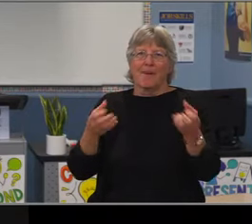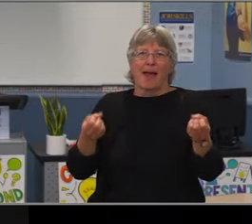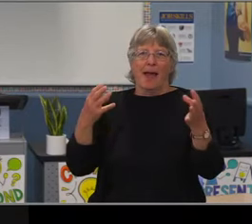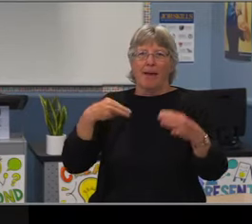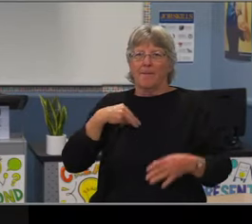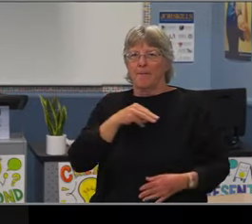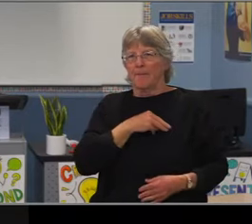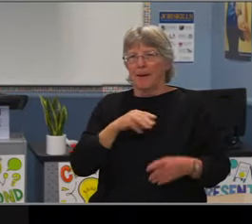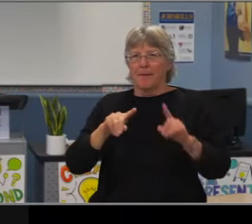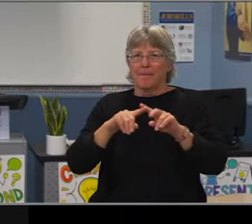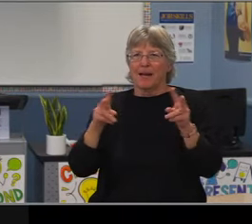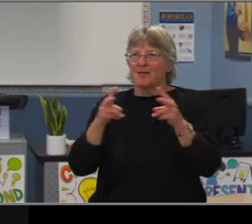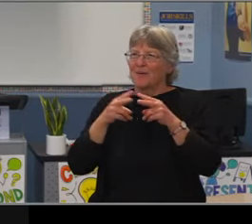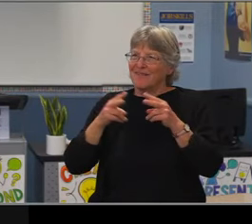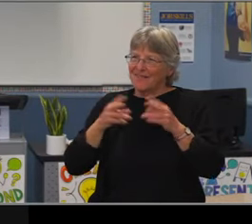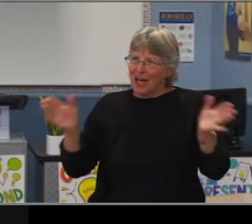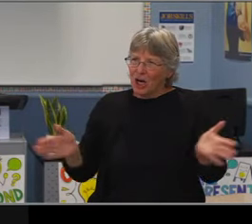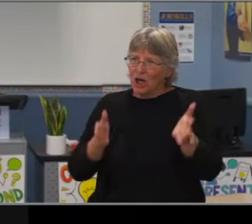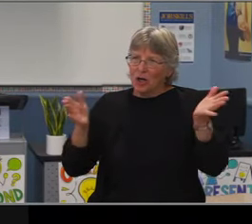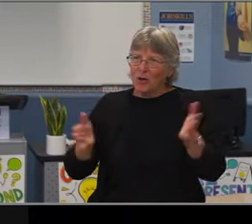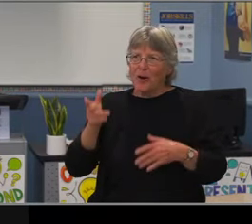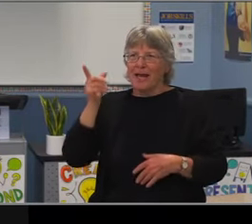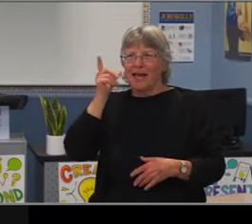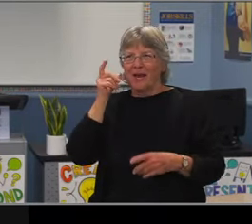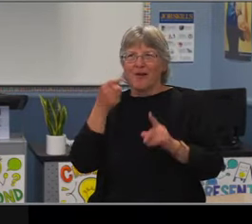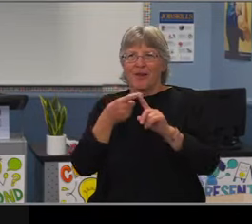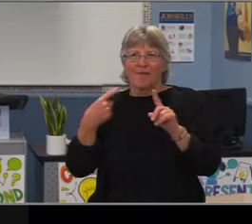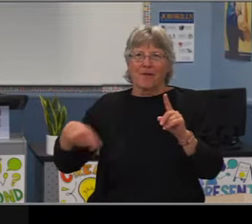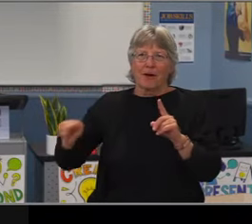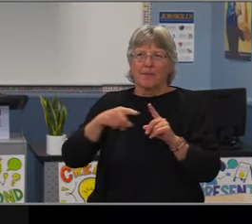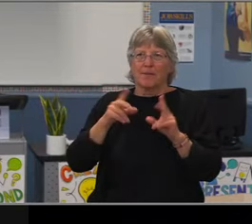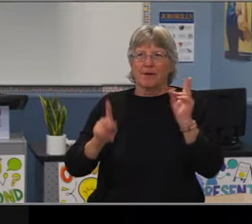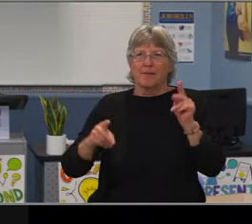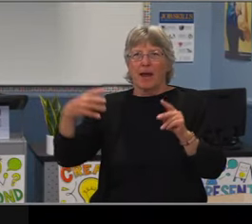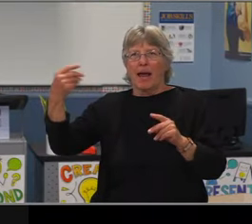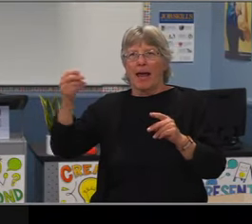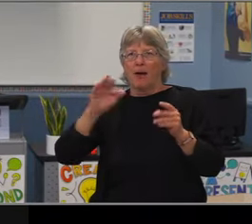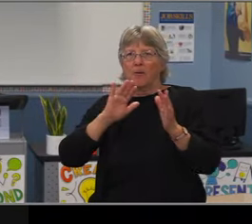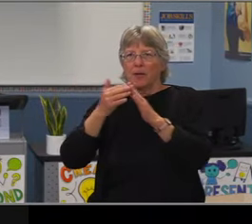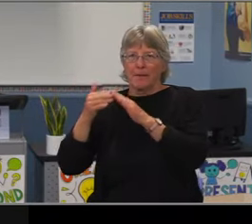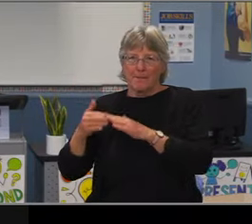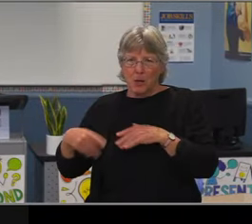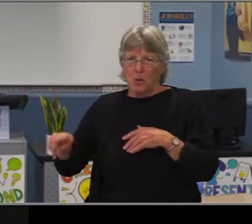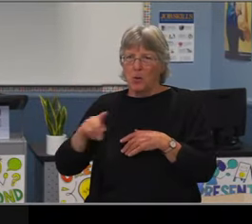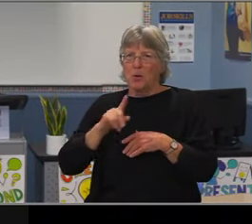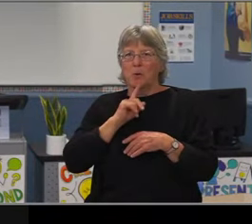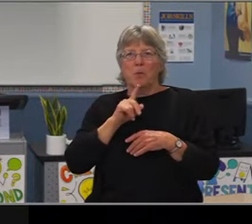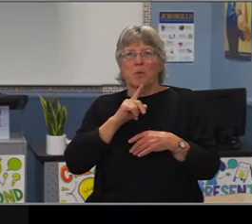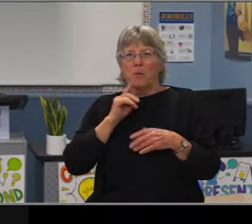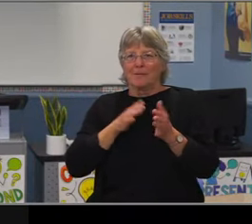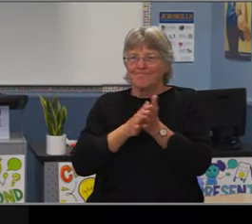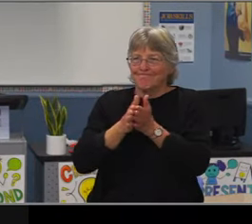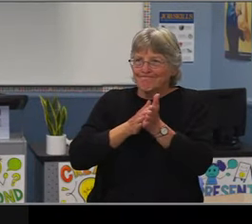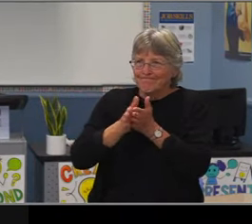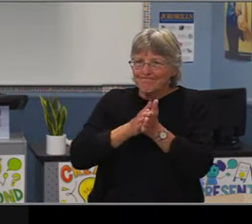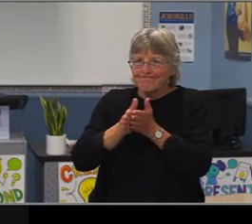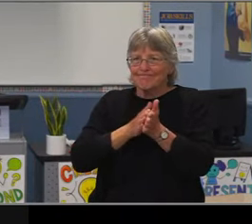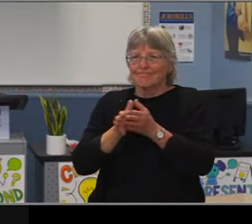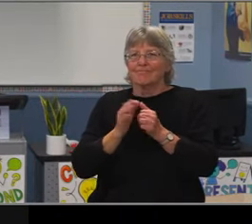both her and her husband have contributed to all of these schools and the feel of being able to serve students.